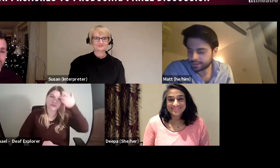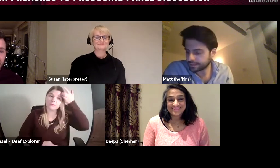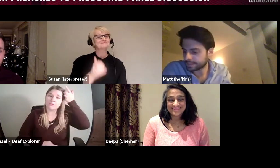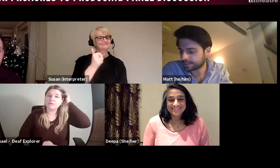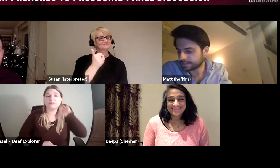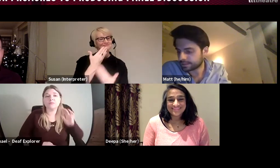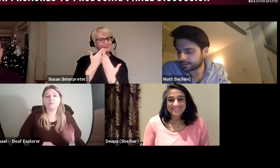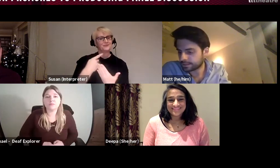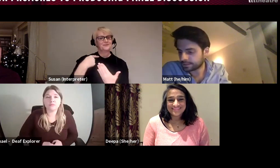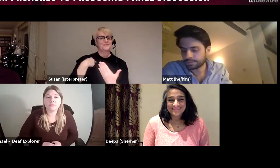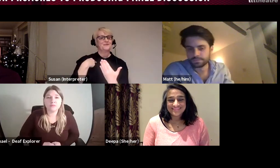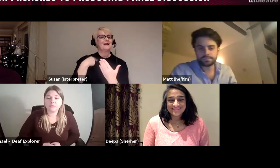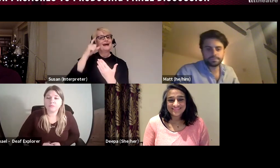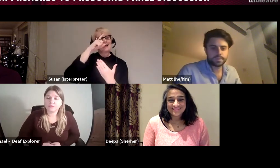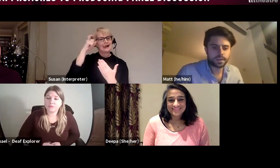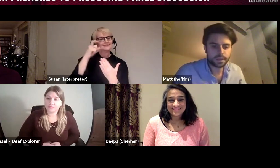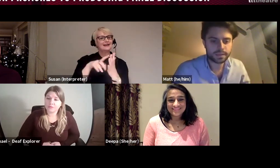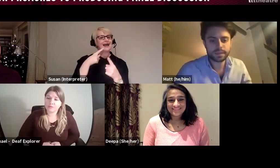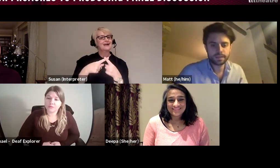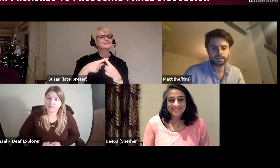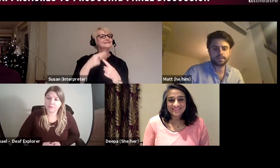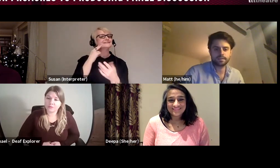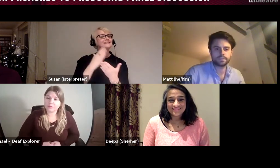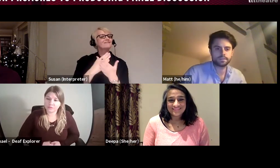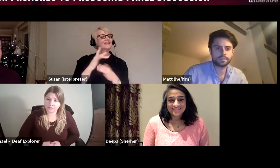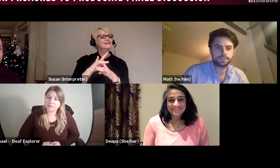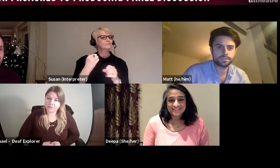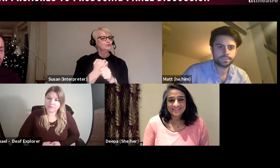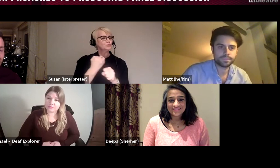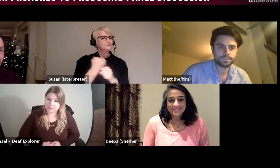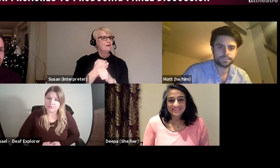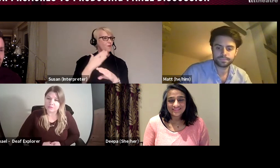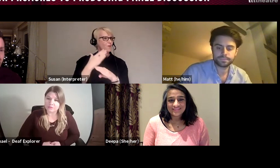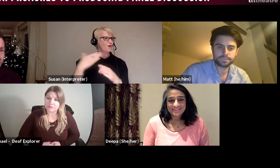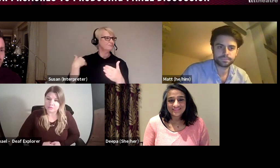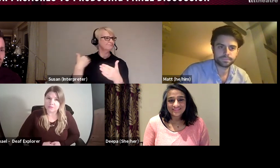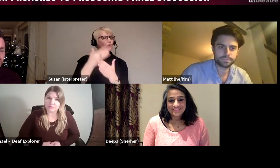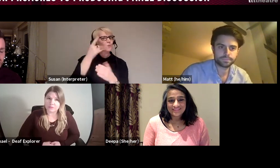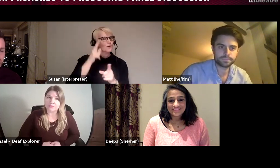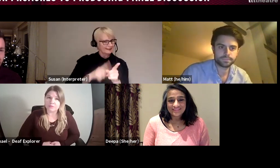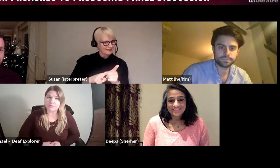Deafinitely Theatres producer working for company for almost a year now firstly as interim producer